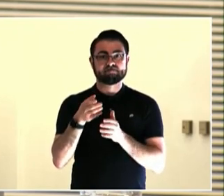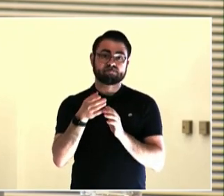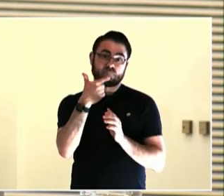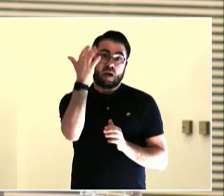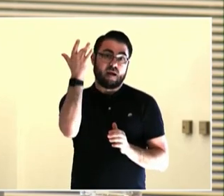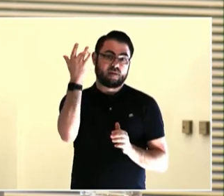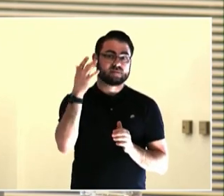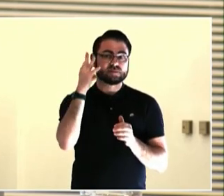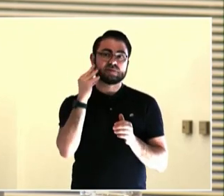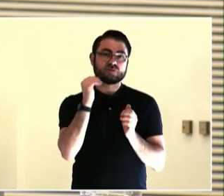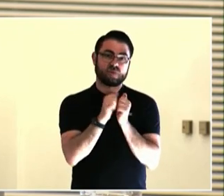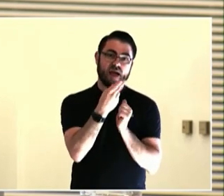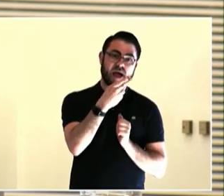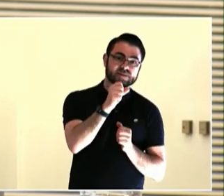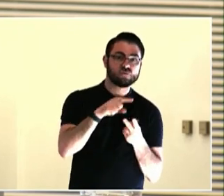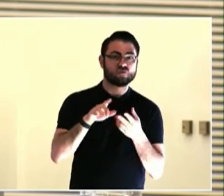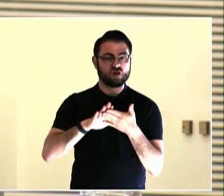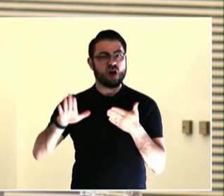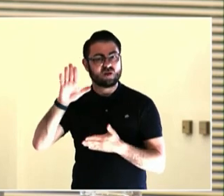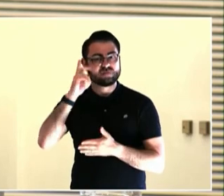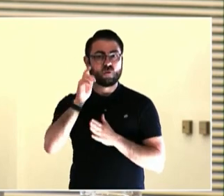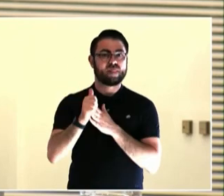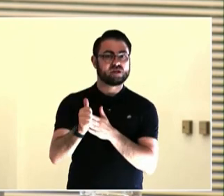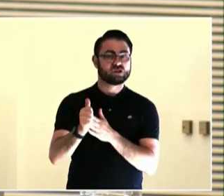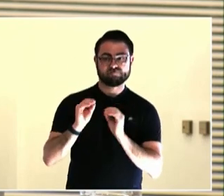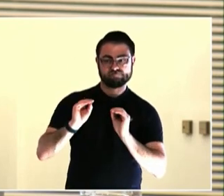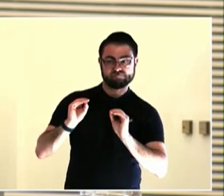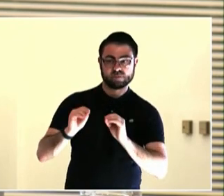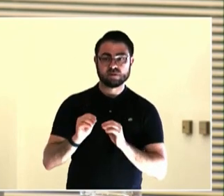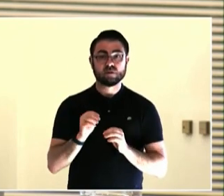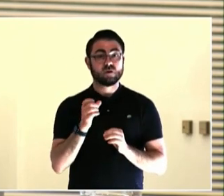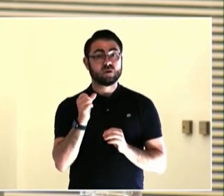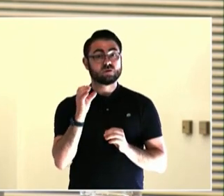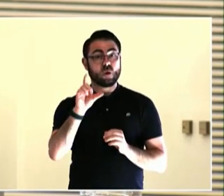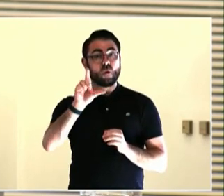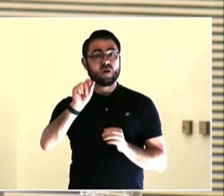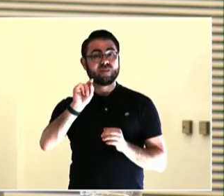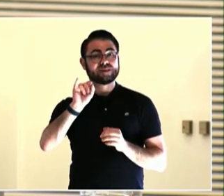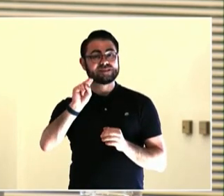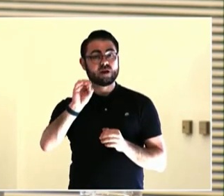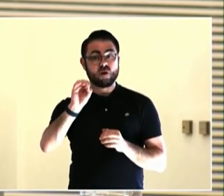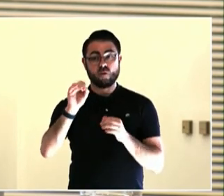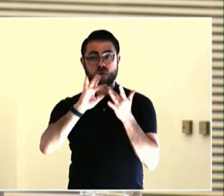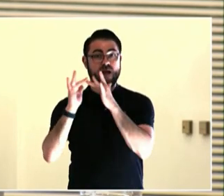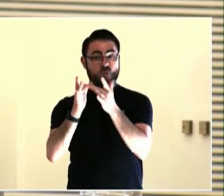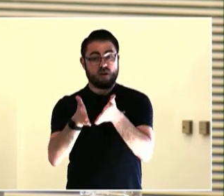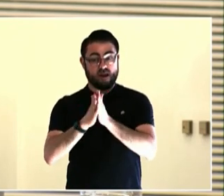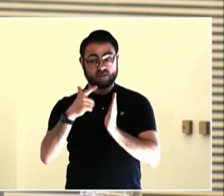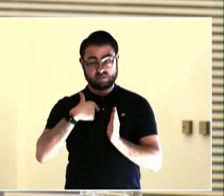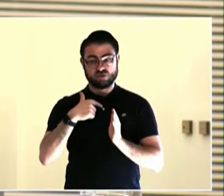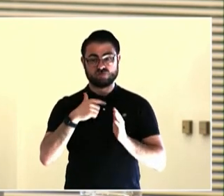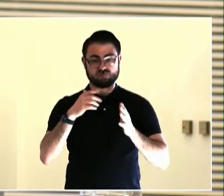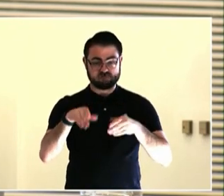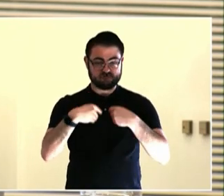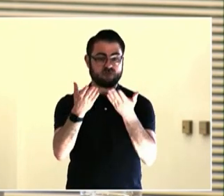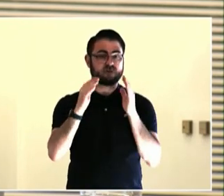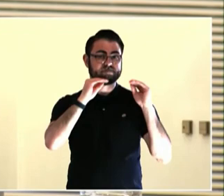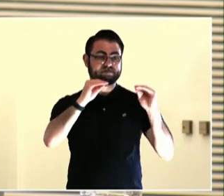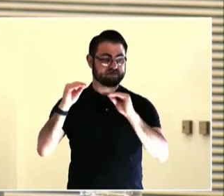But we need creativity, need to create space to be innovative,